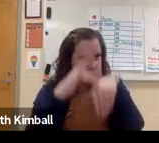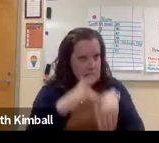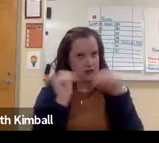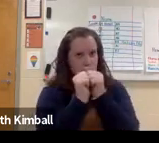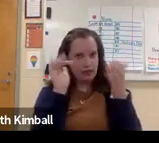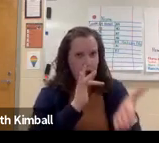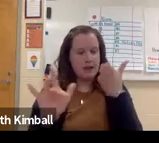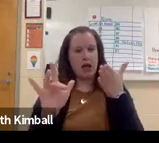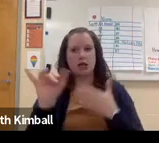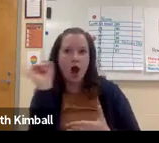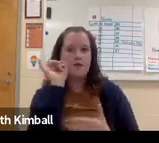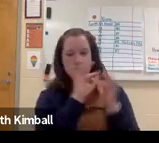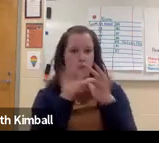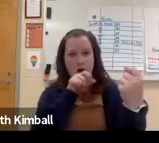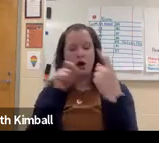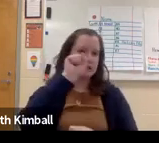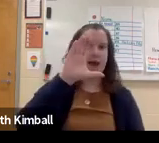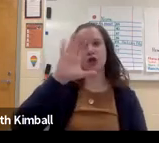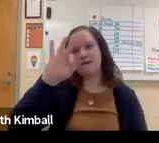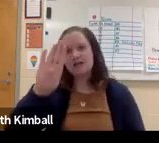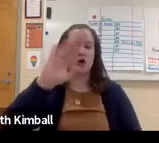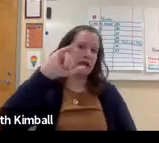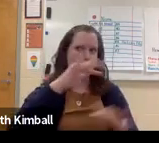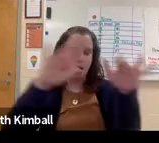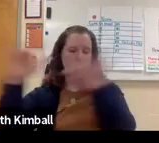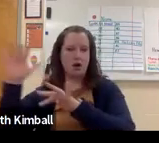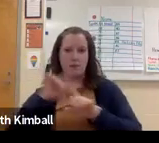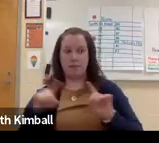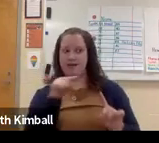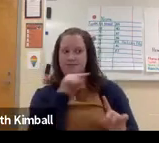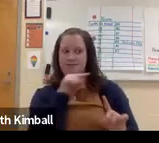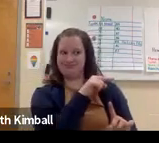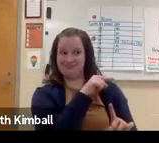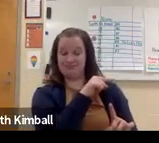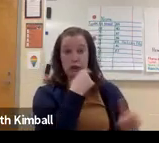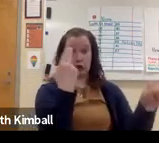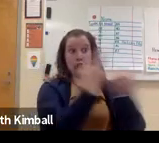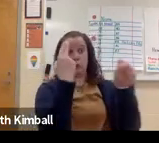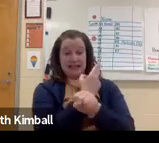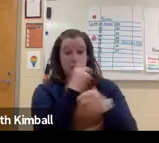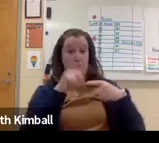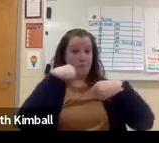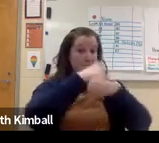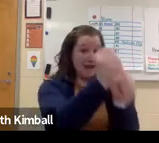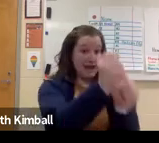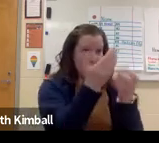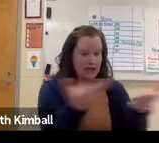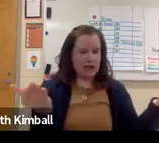I mean, our kids are obsessed with technology, obsessed with their iPads and their iPhones and their Facebook and their Instagram.